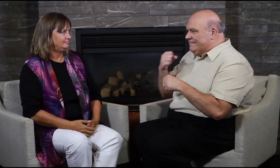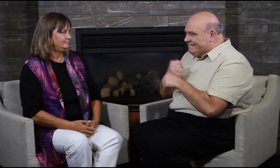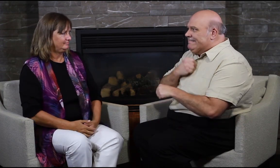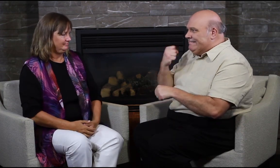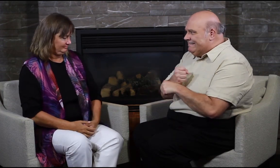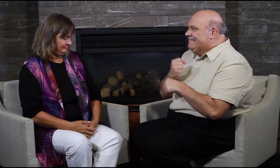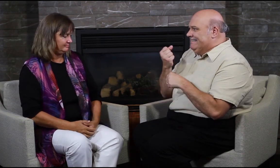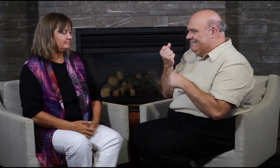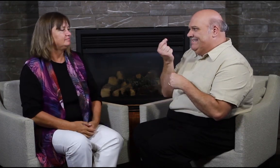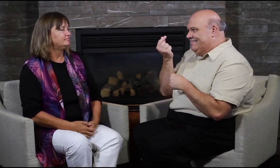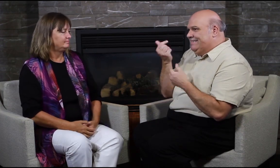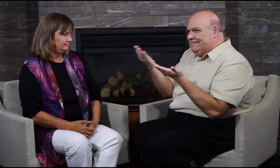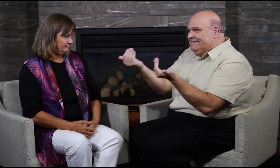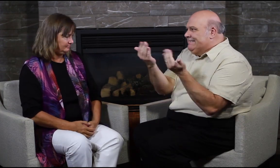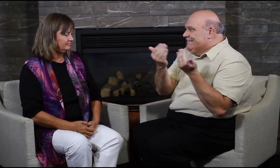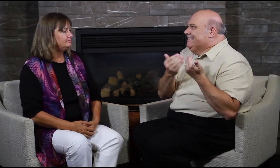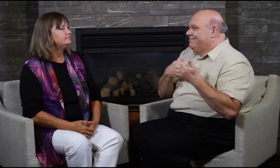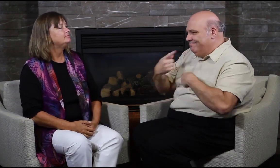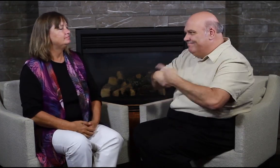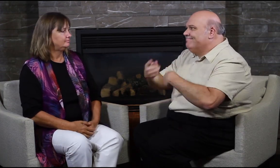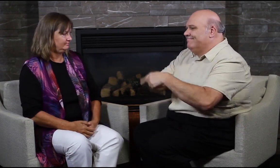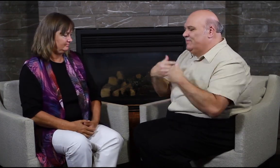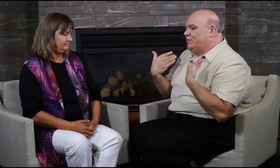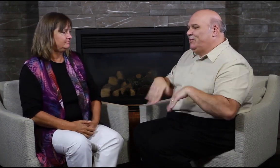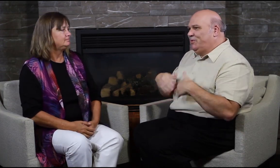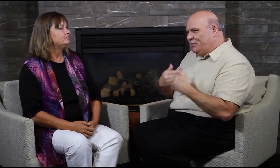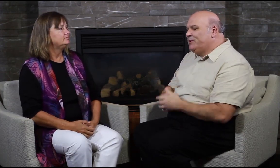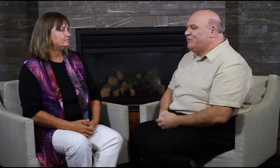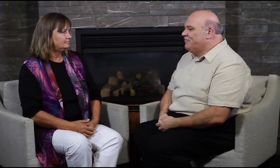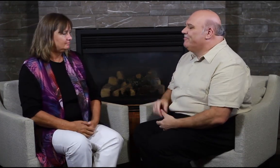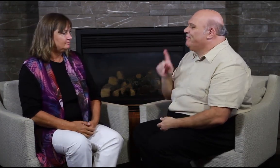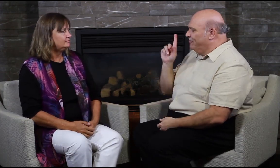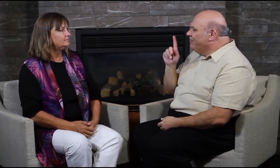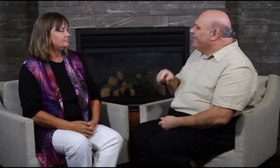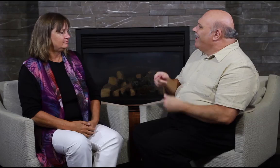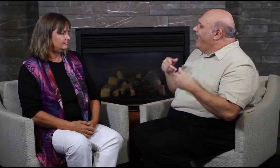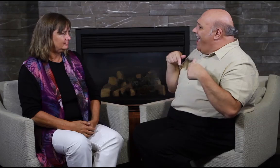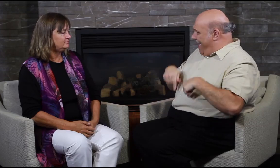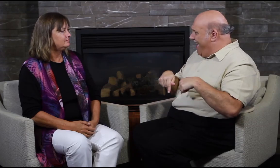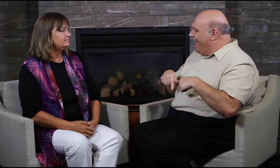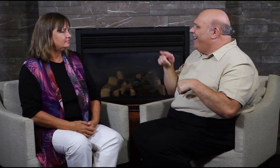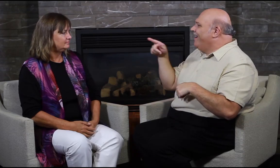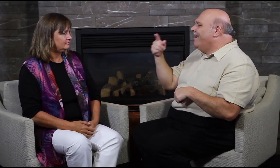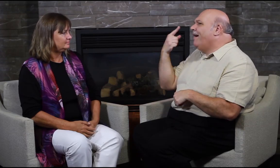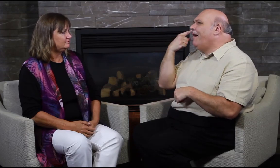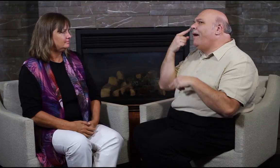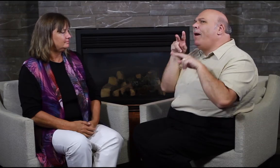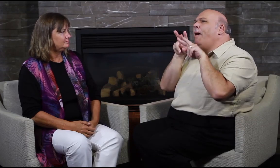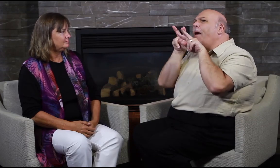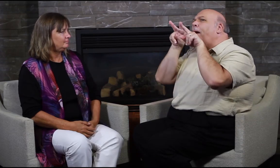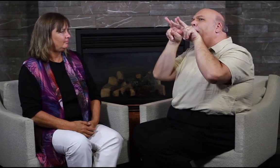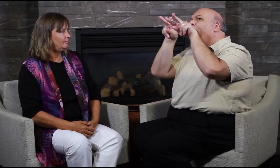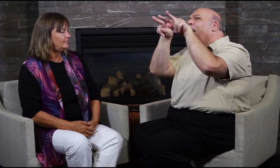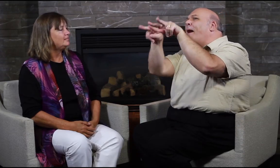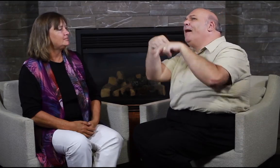It is very difficult to find money. You are very brave to not to give up.